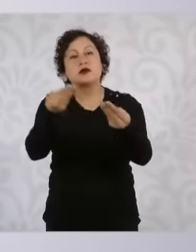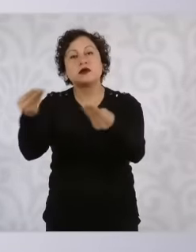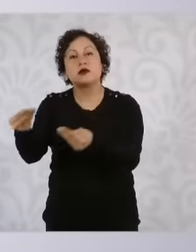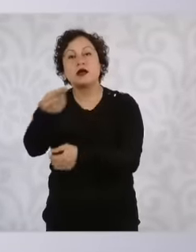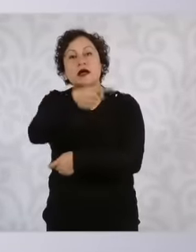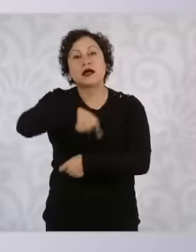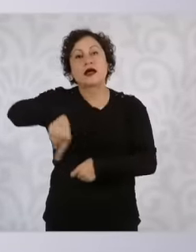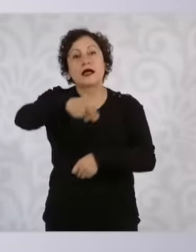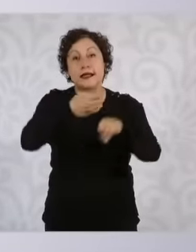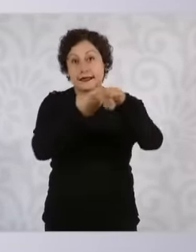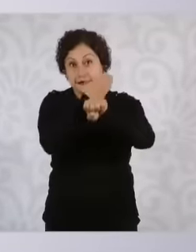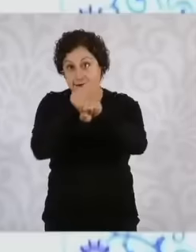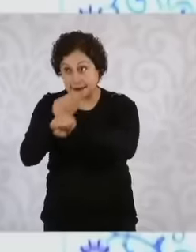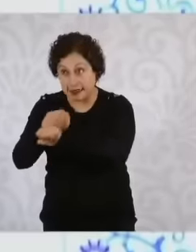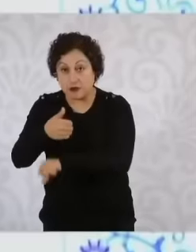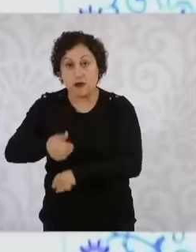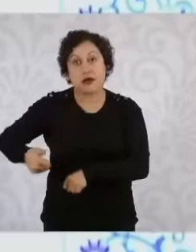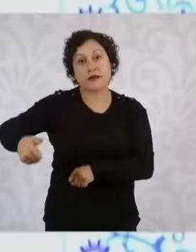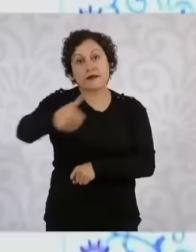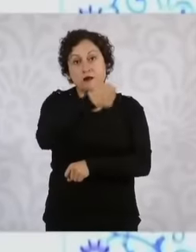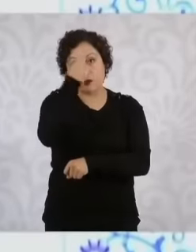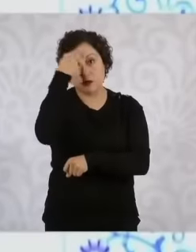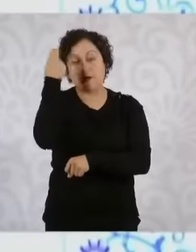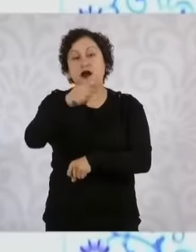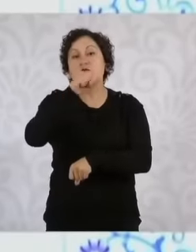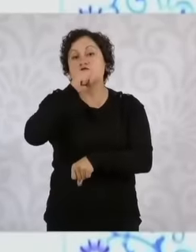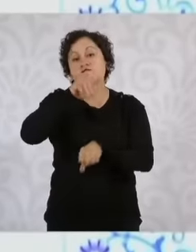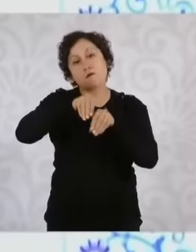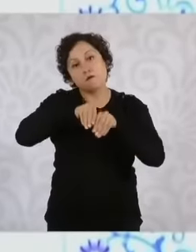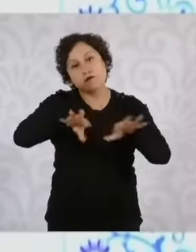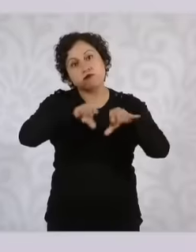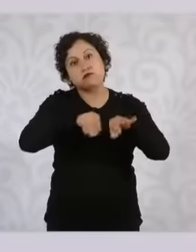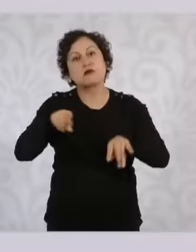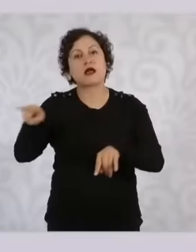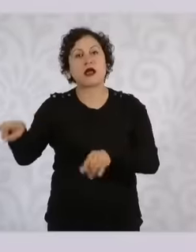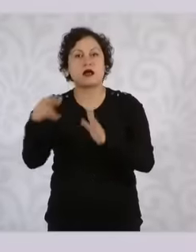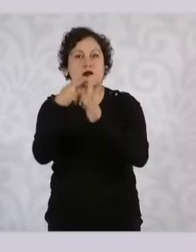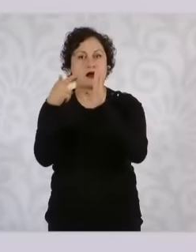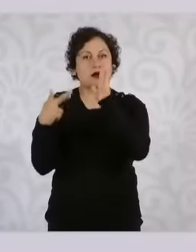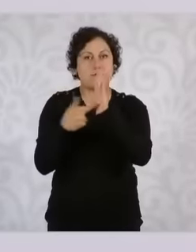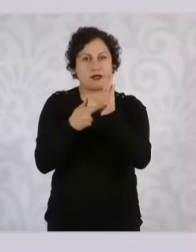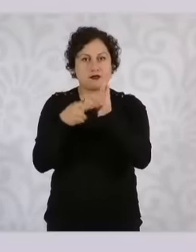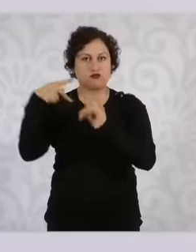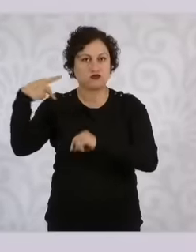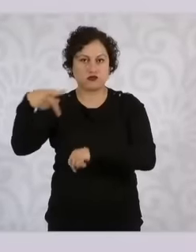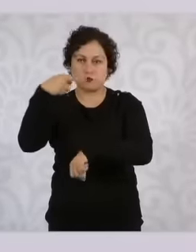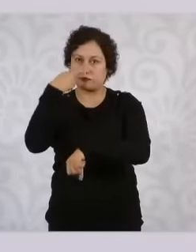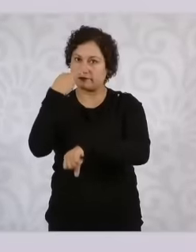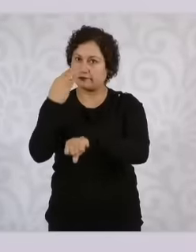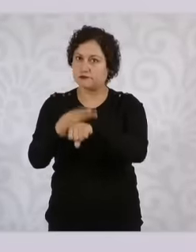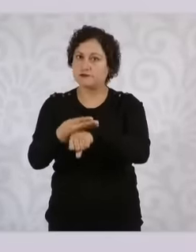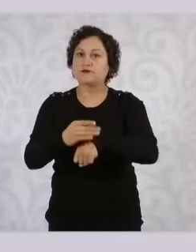and issue rules and guidelines to guarantee this right; it is also responsible for organizing and